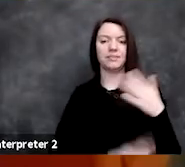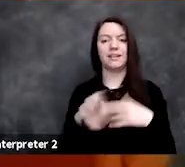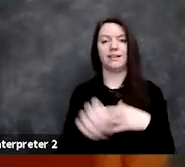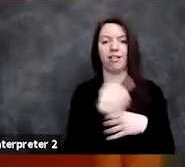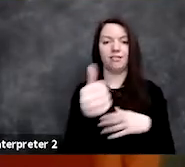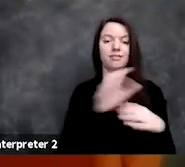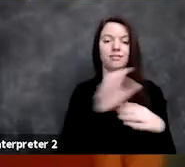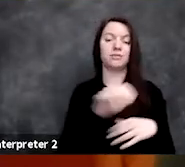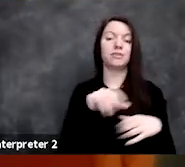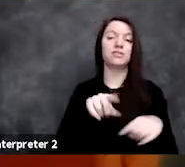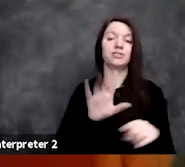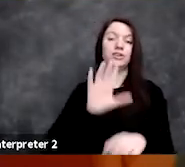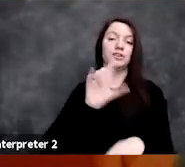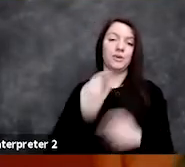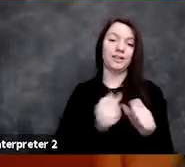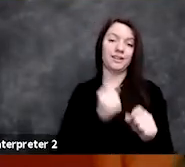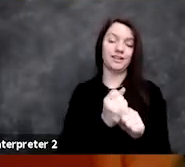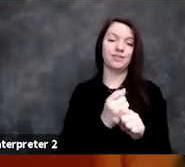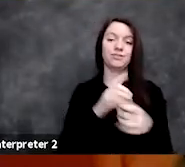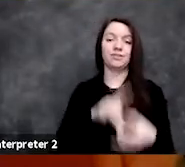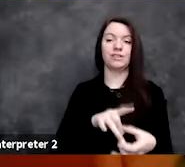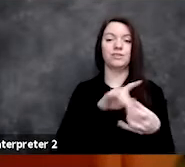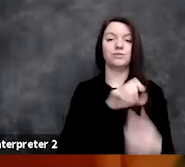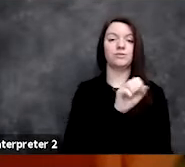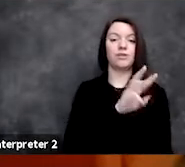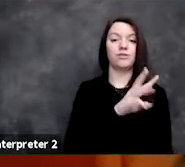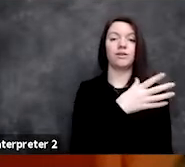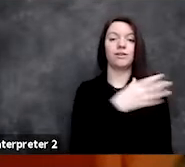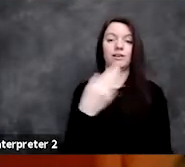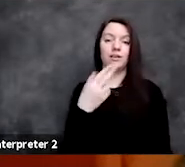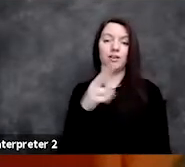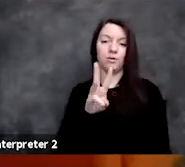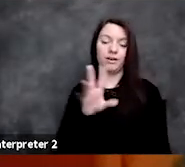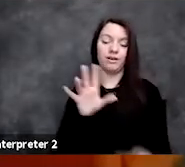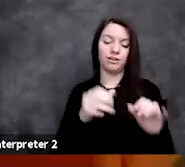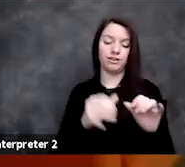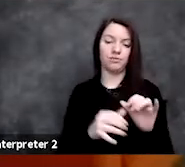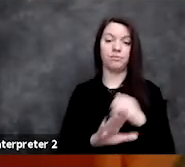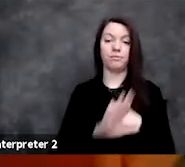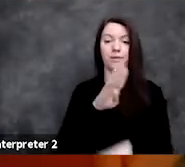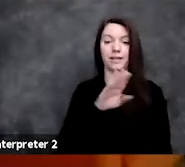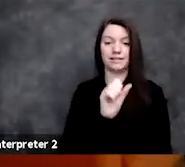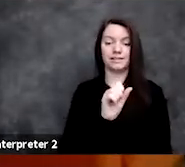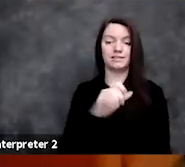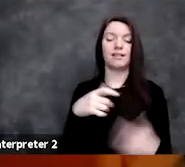in software and hardware engineering. She holds a BS in Electrical Engineering